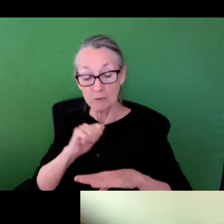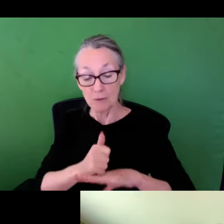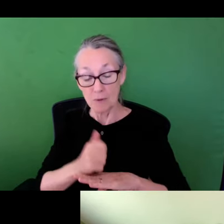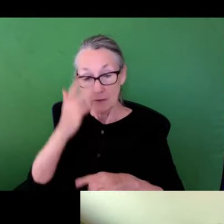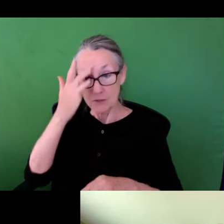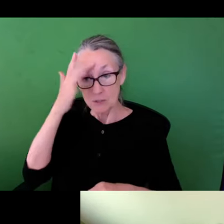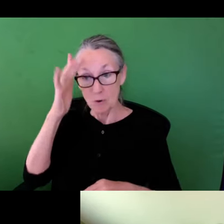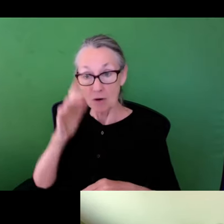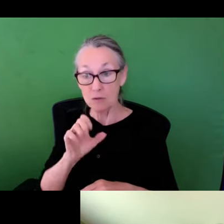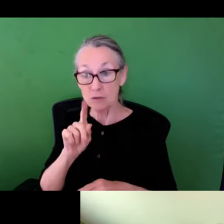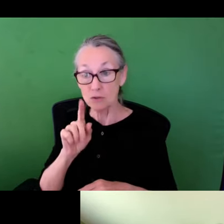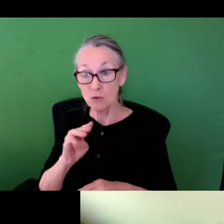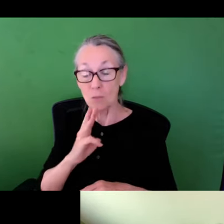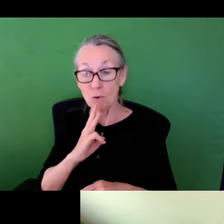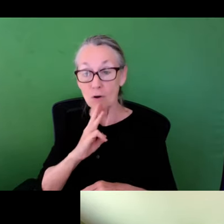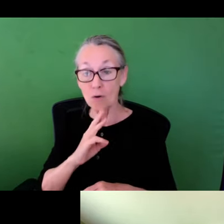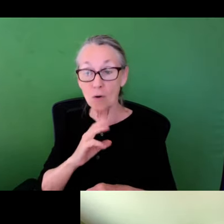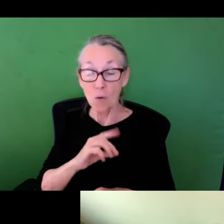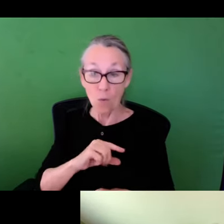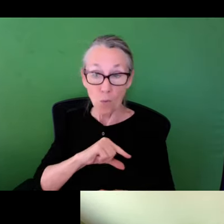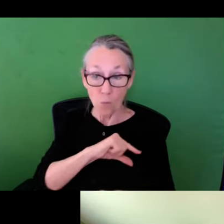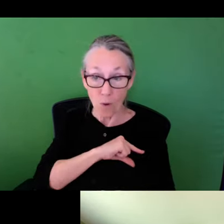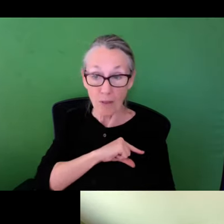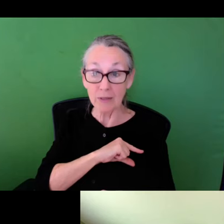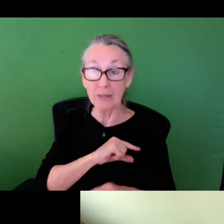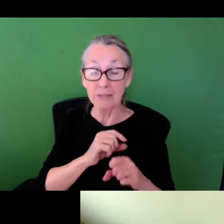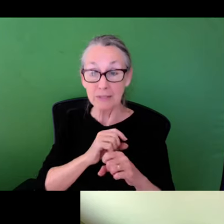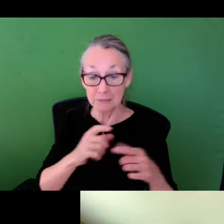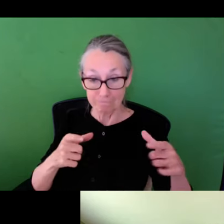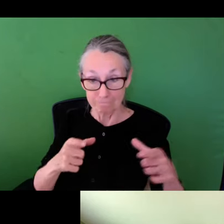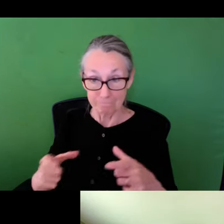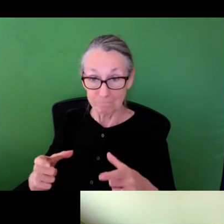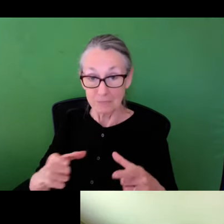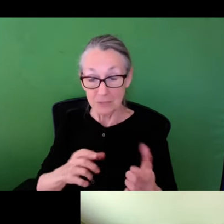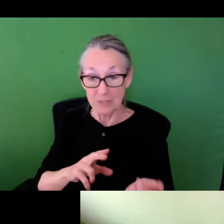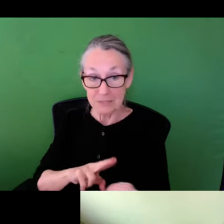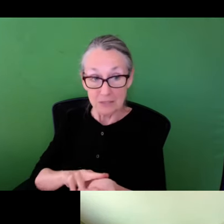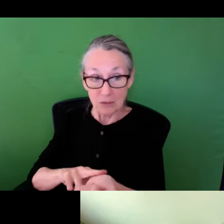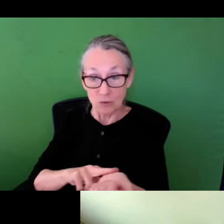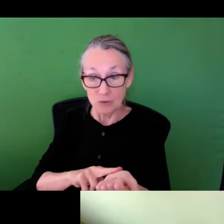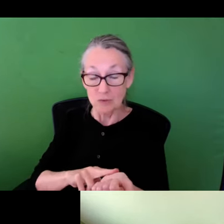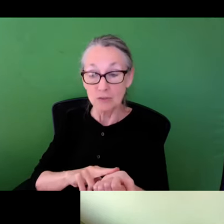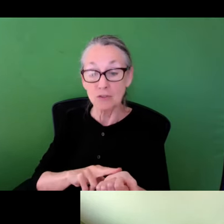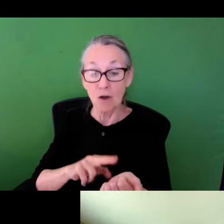a project where we have installed smart stormwater quantity and quality sensors on